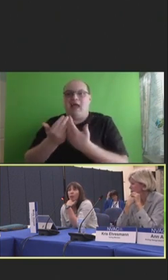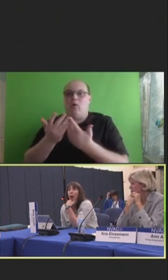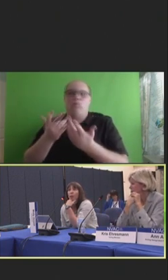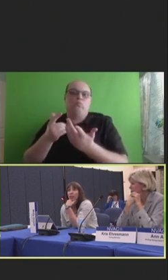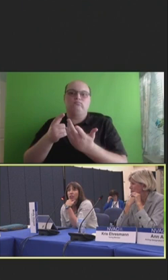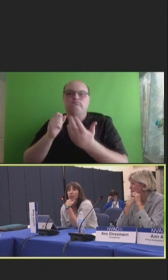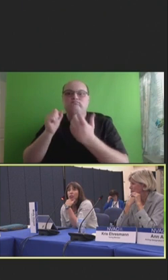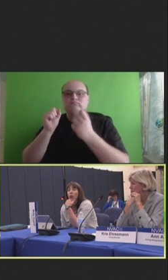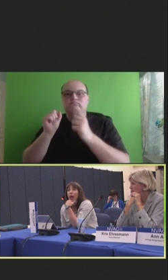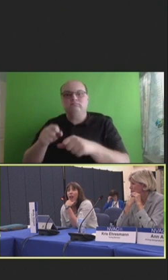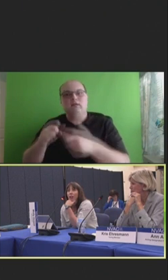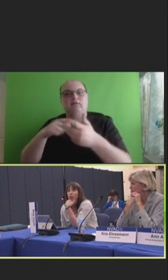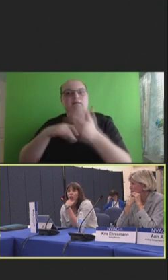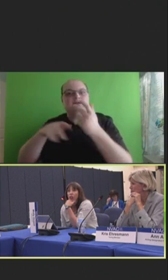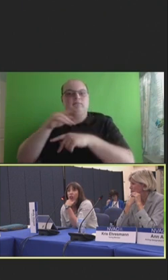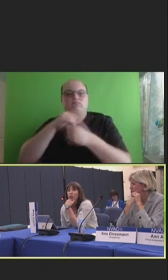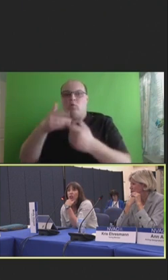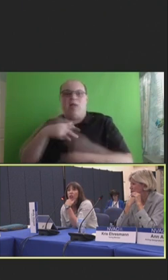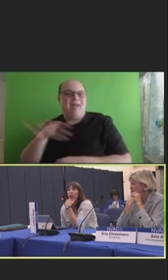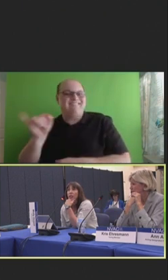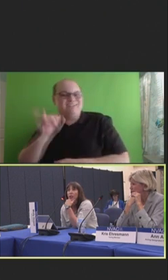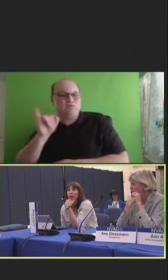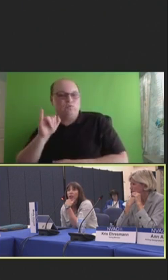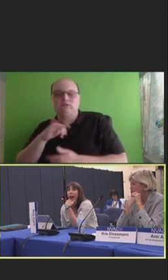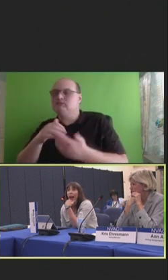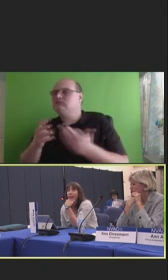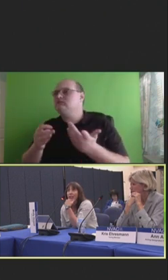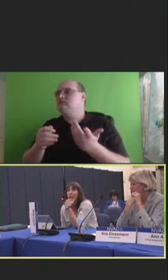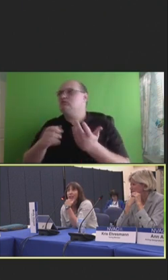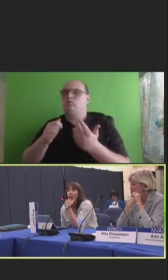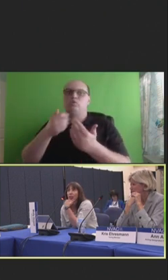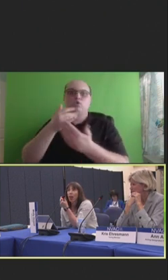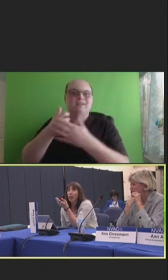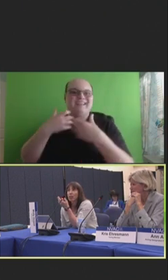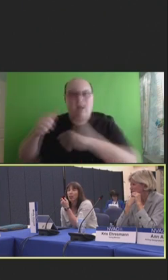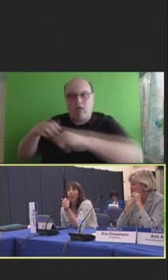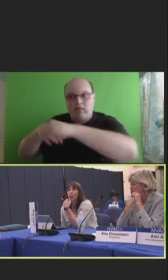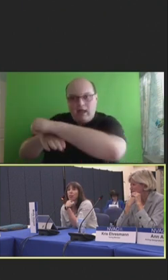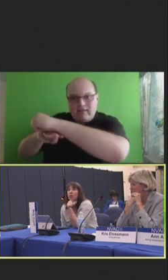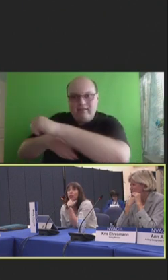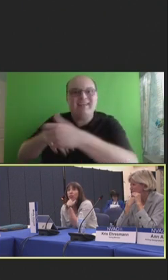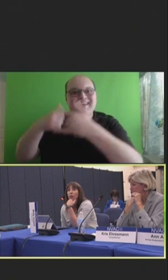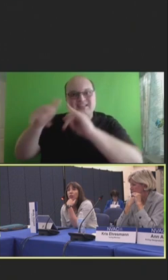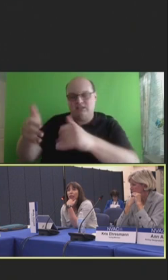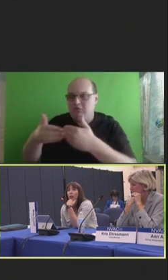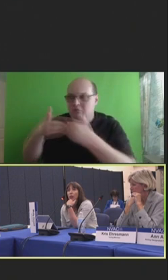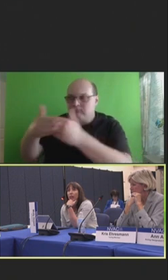populations who don't have insurance are as grade of access, are still able to get what